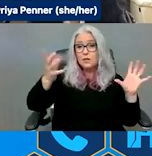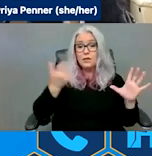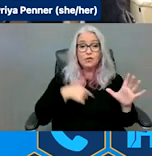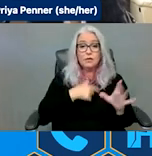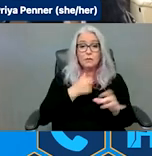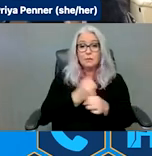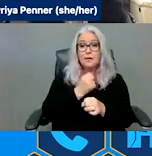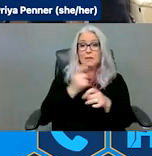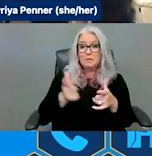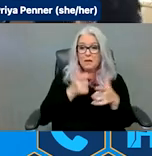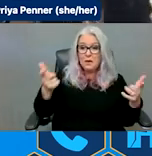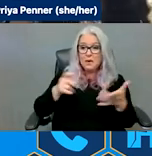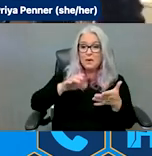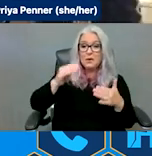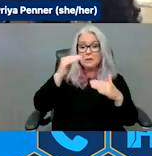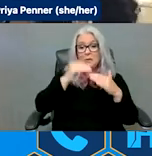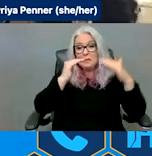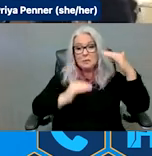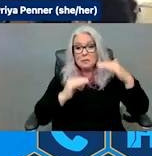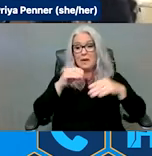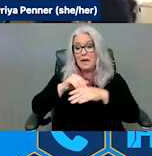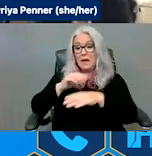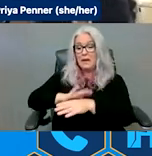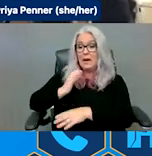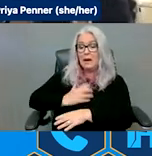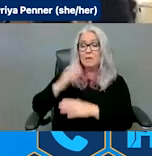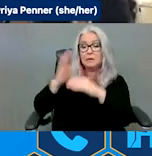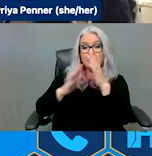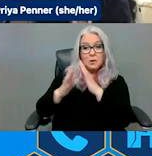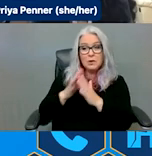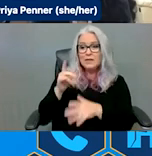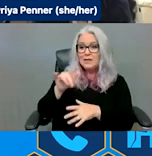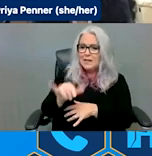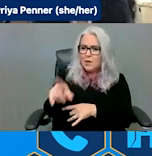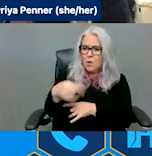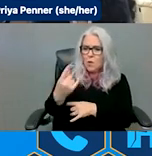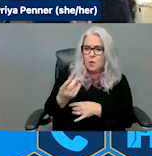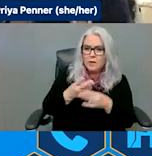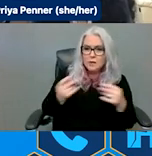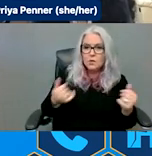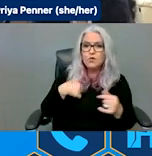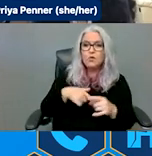where sometimes that is the only solution that people can see is an institutional setting, which is very